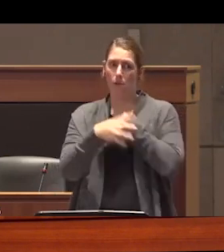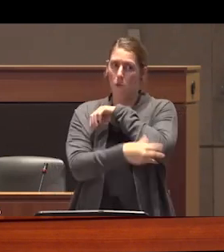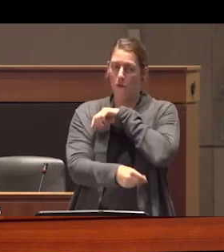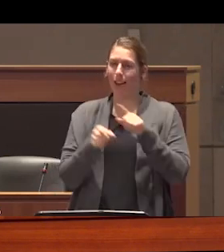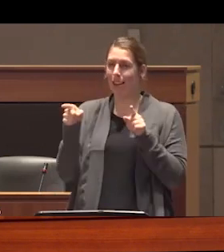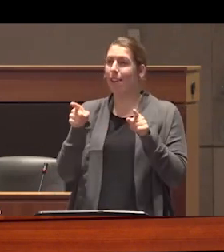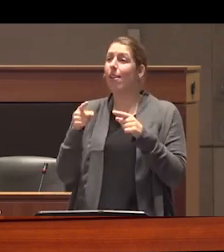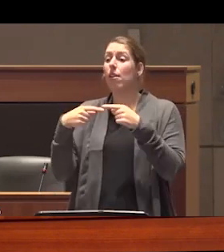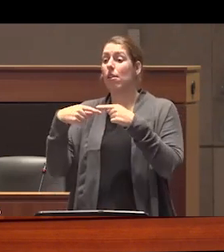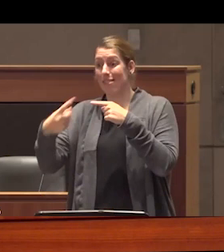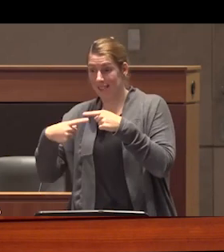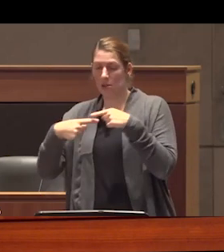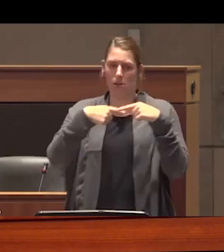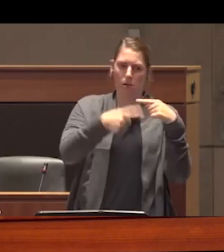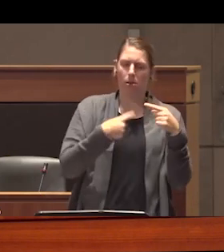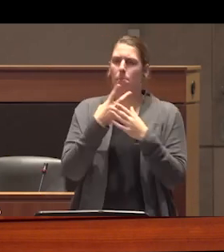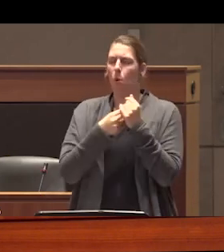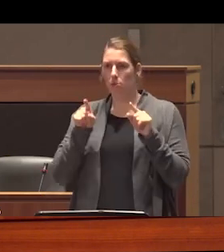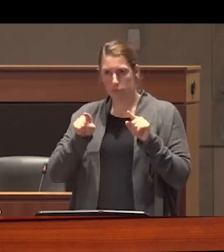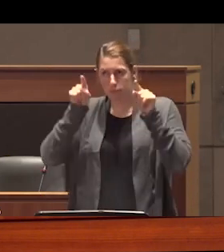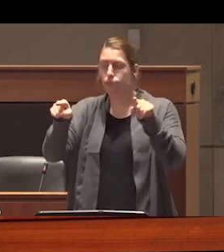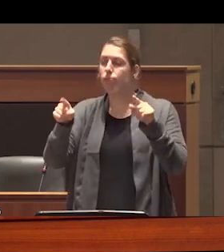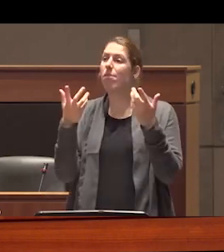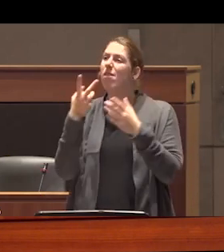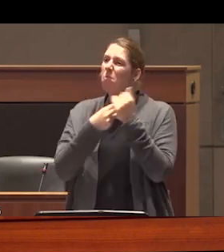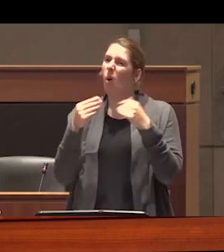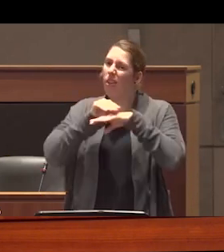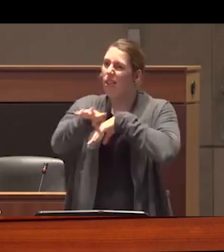cycles of poverty and homelessness and how both ultimately function to undermine Canada's human